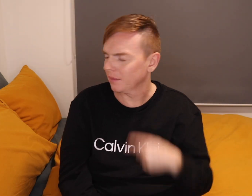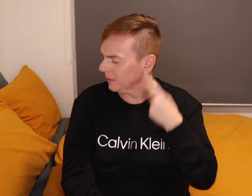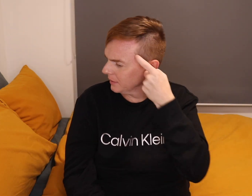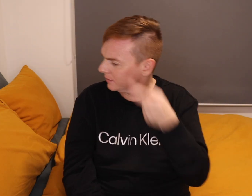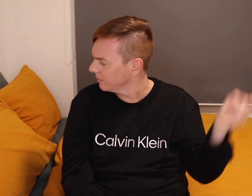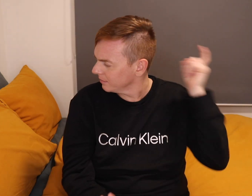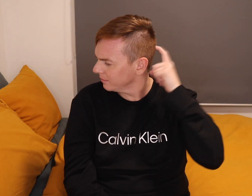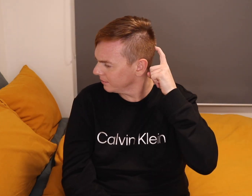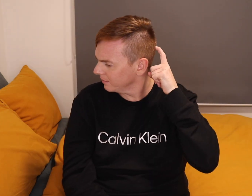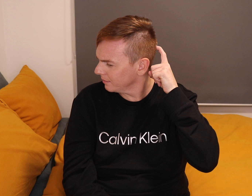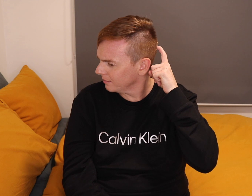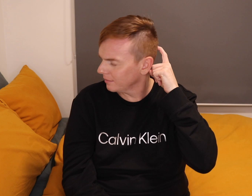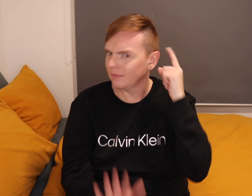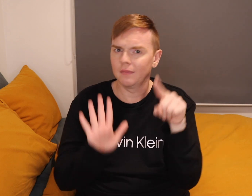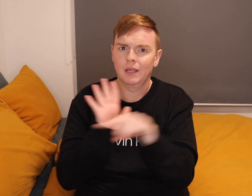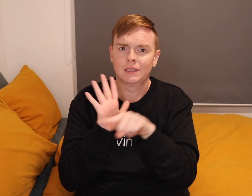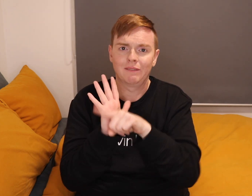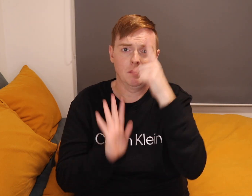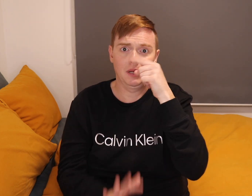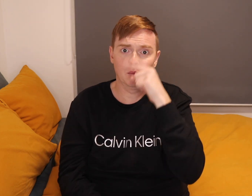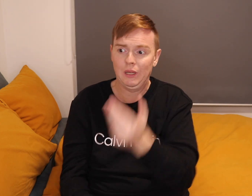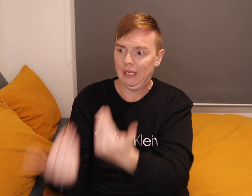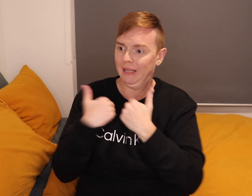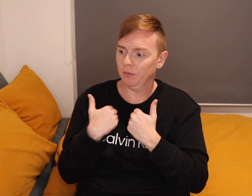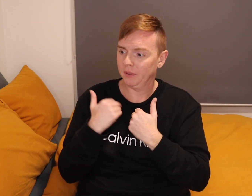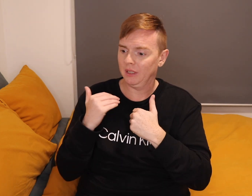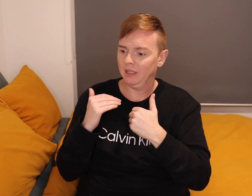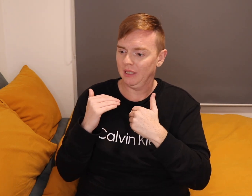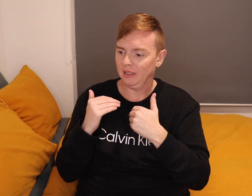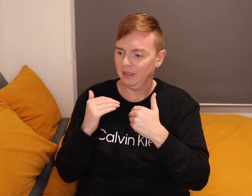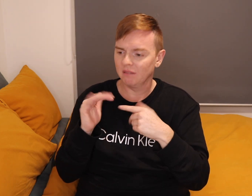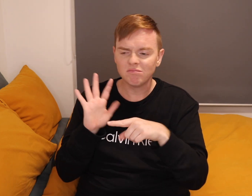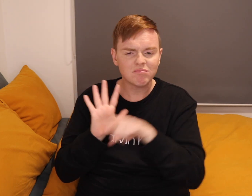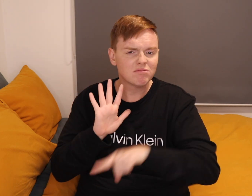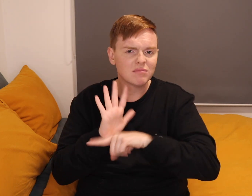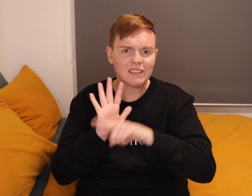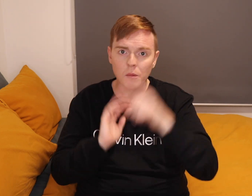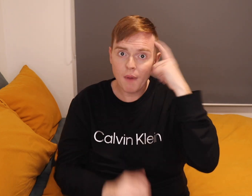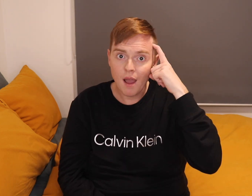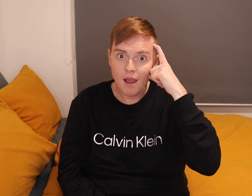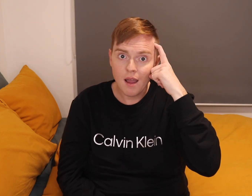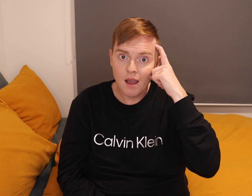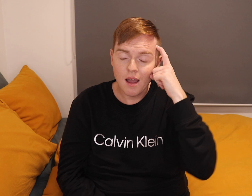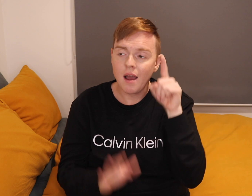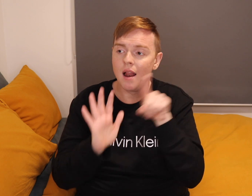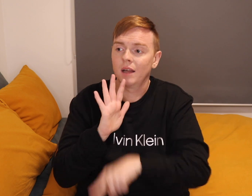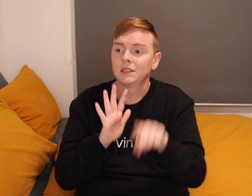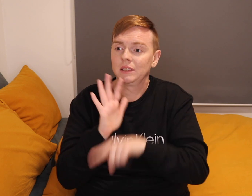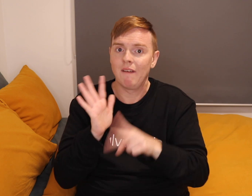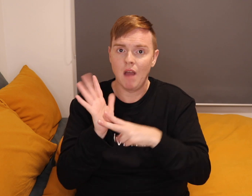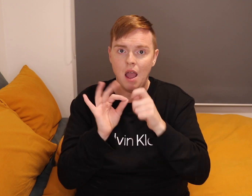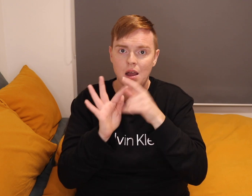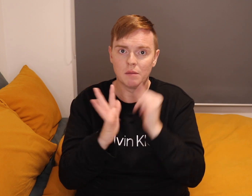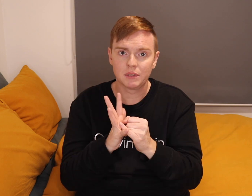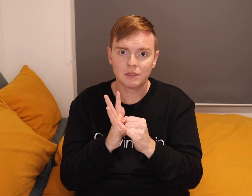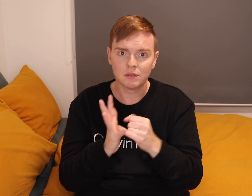Back in my head, negative people gives me negative minds. Negative vibes.